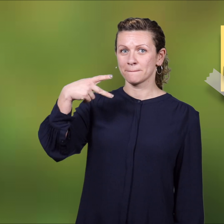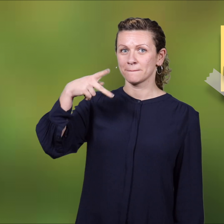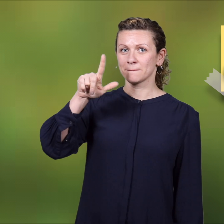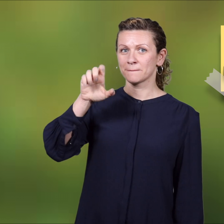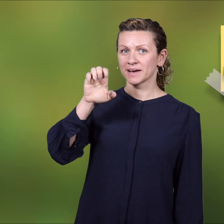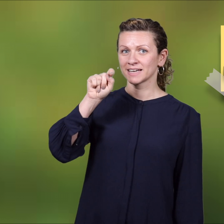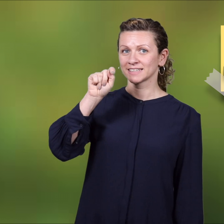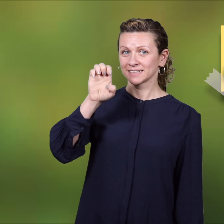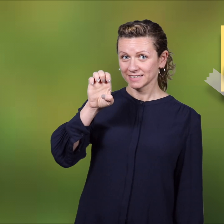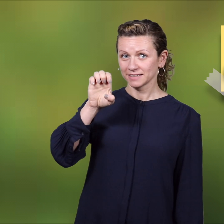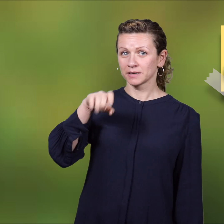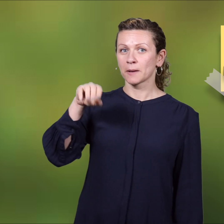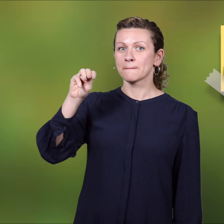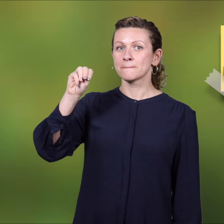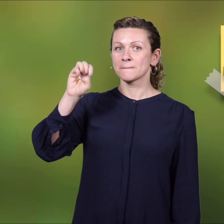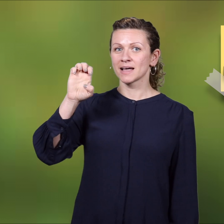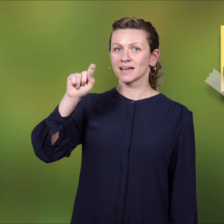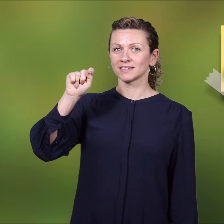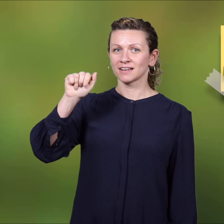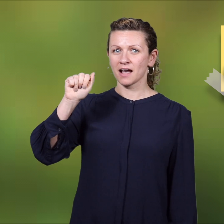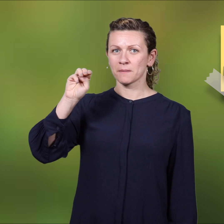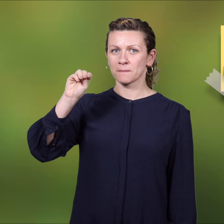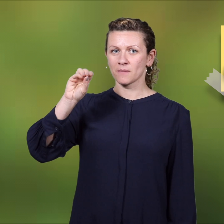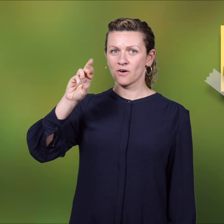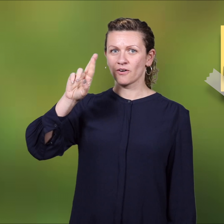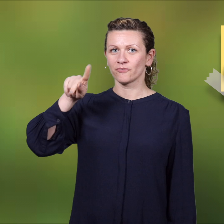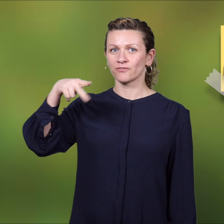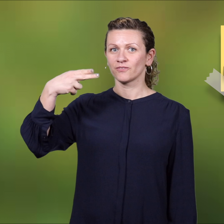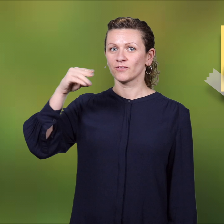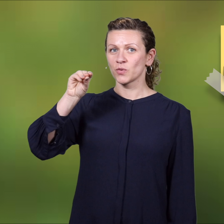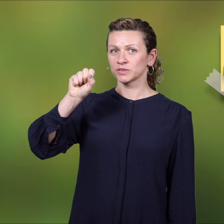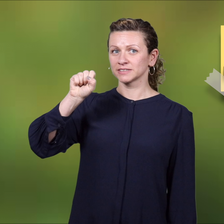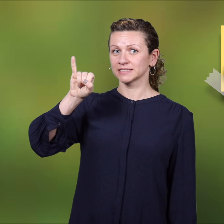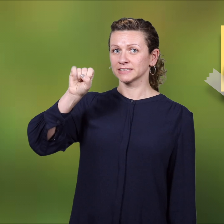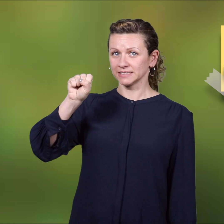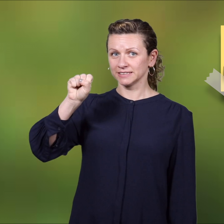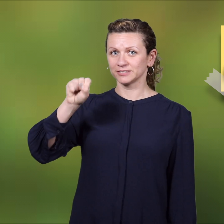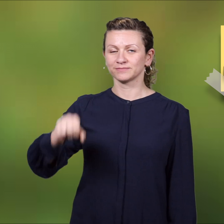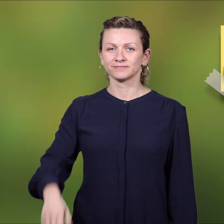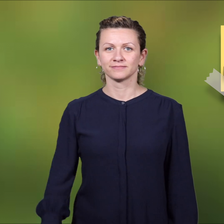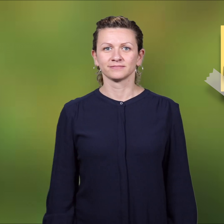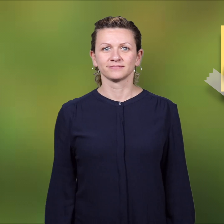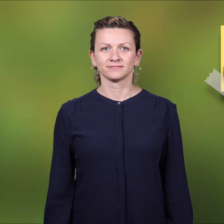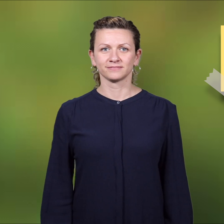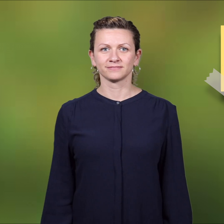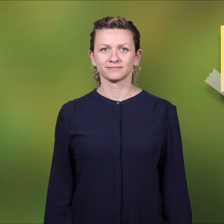Incomplete metamorphosis